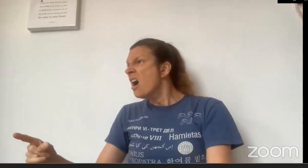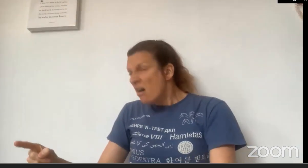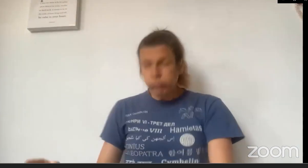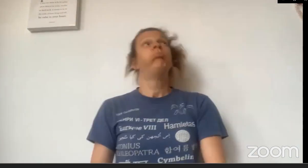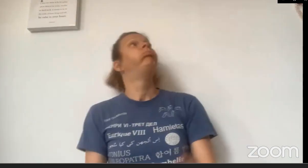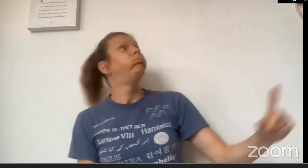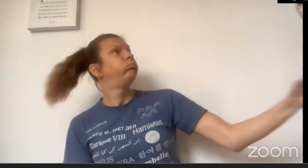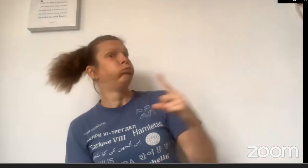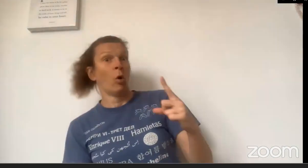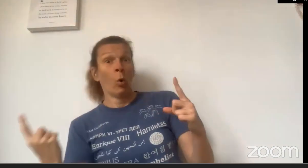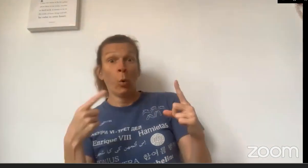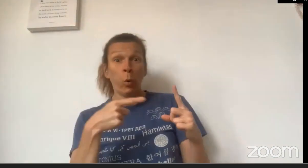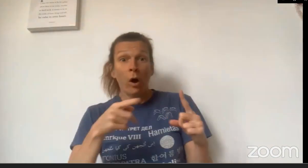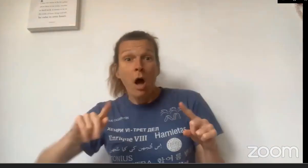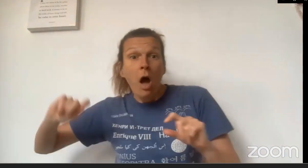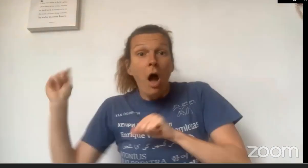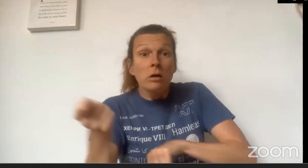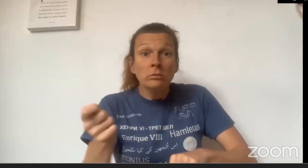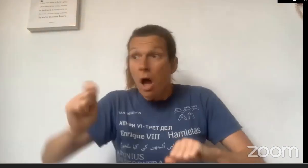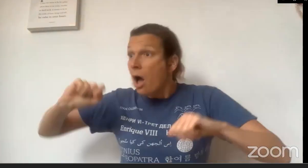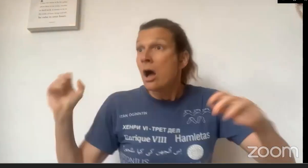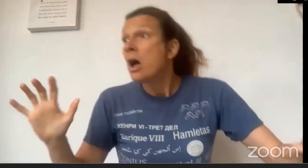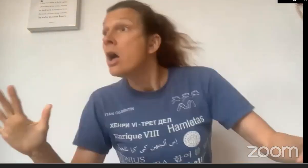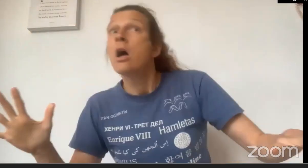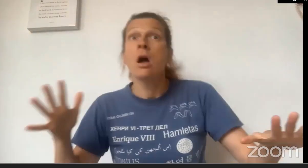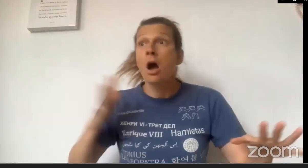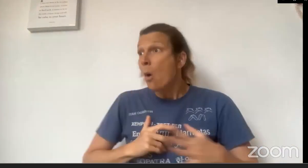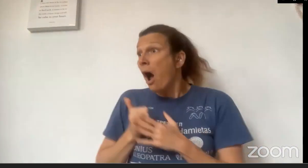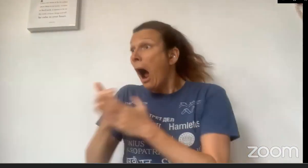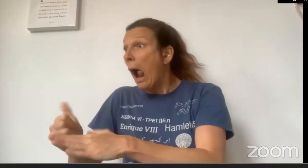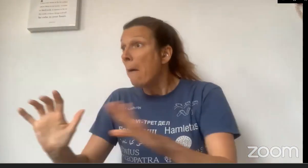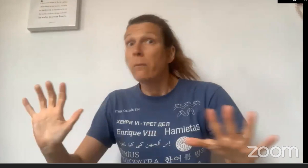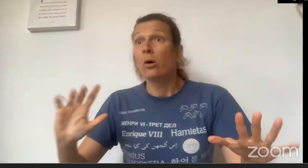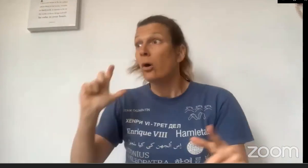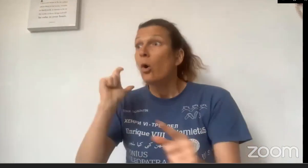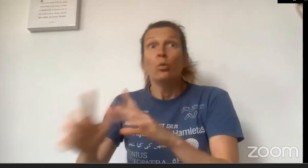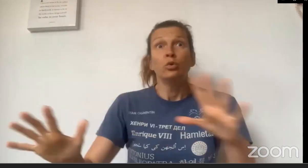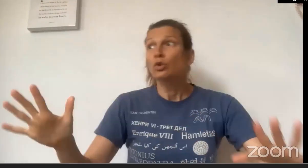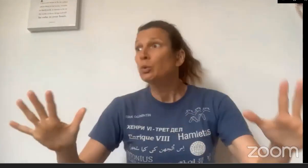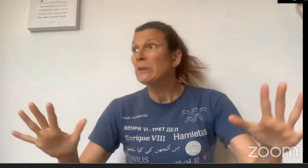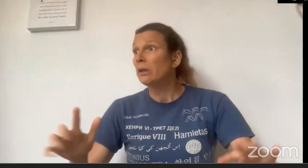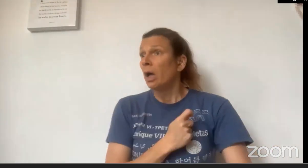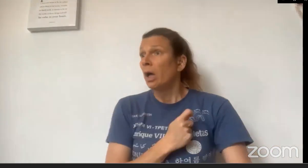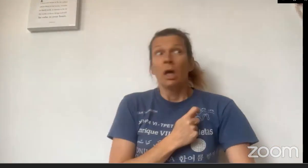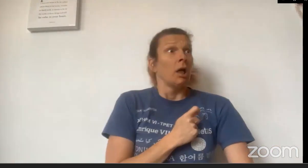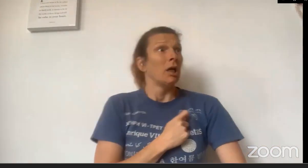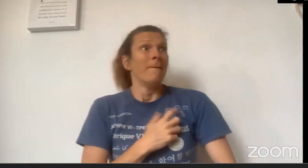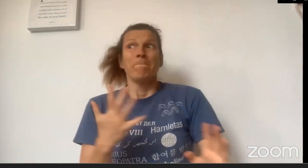The Wolf and at that moment the Woodcutter came rushing into the room.